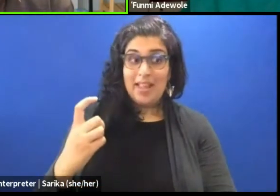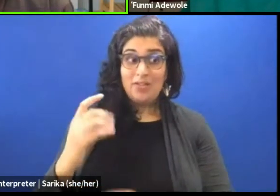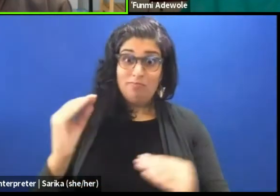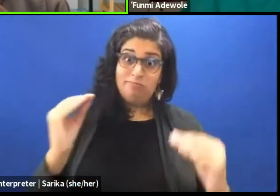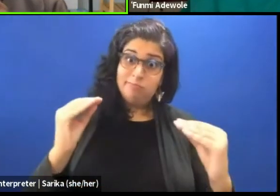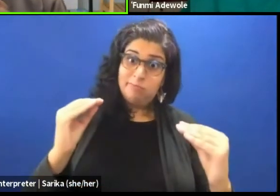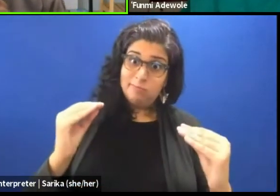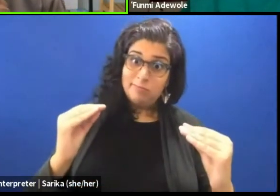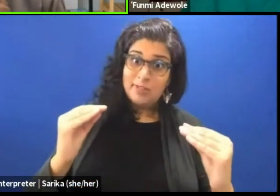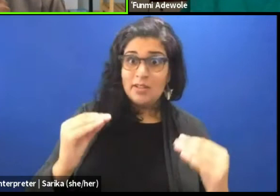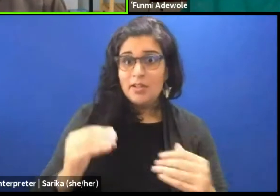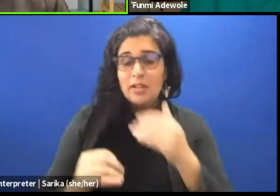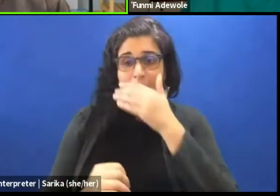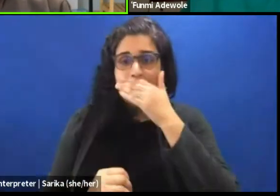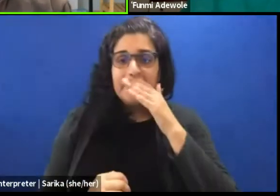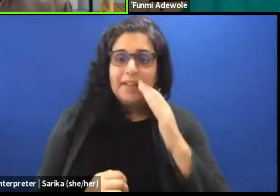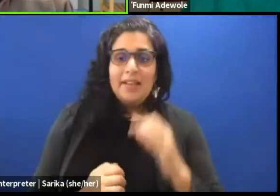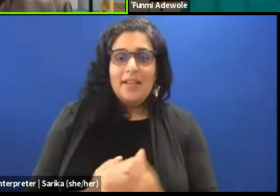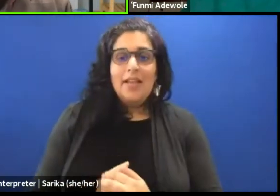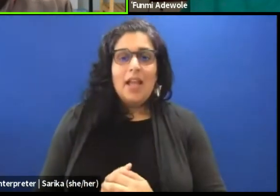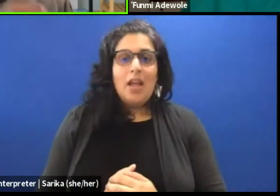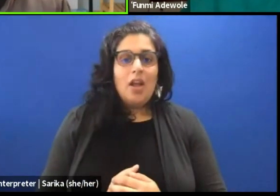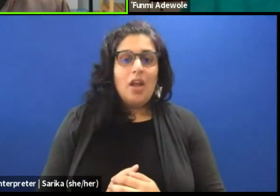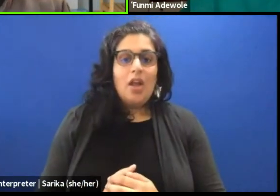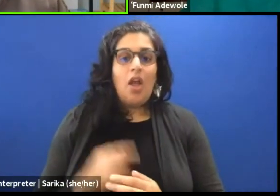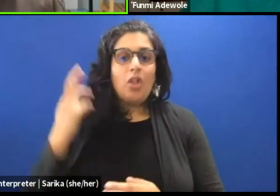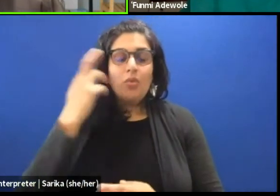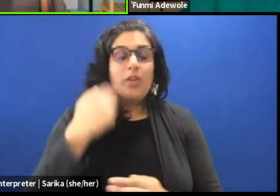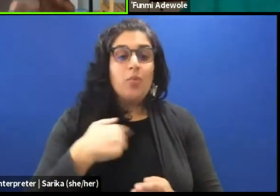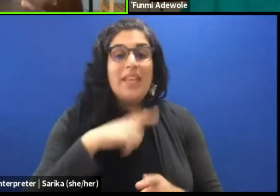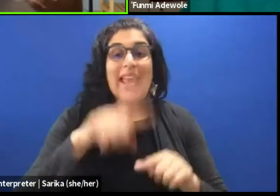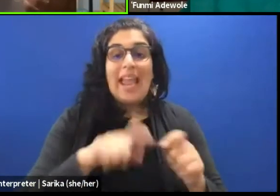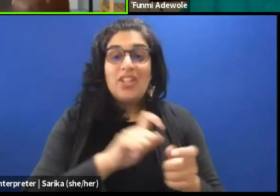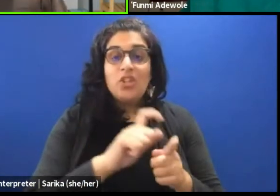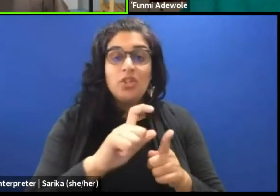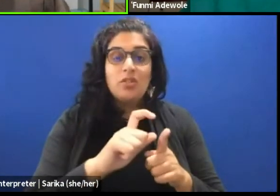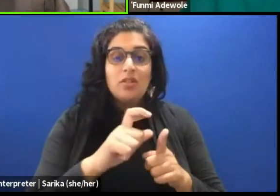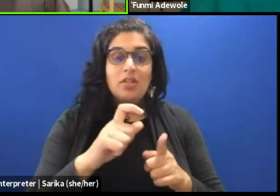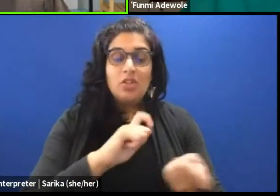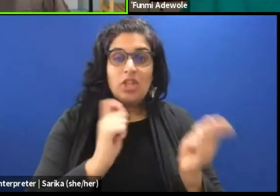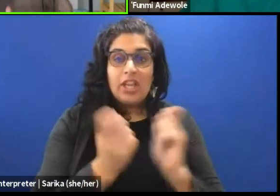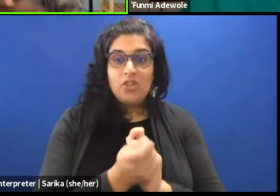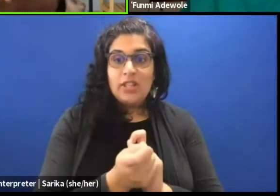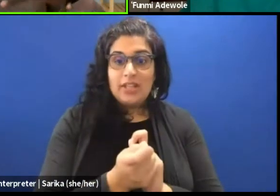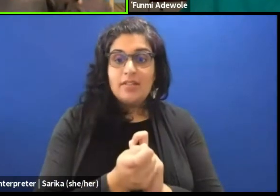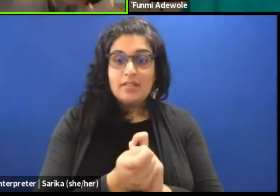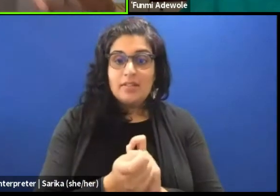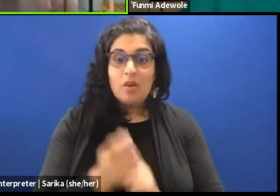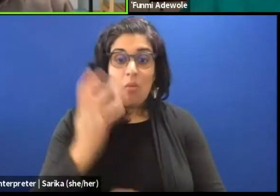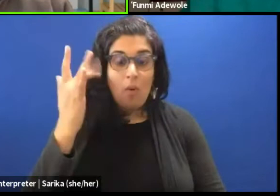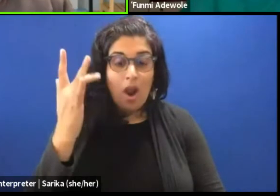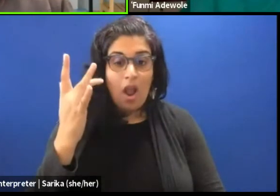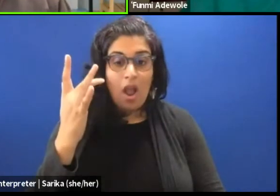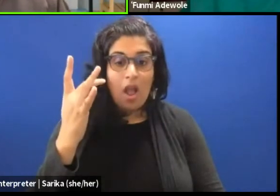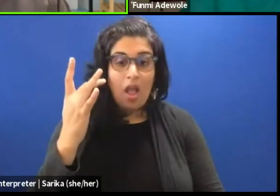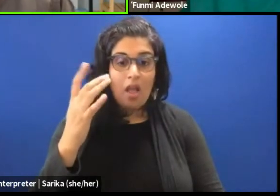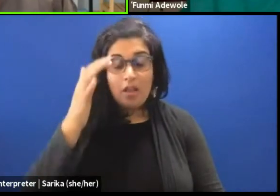and she said, the reason why we cannot change this, even built from an aesthetic standpoint, it's gonna be beautiful and all of that,